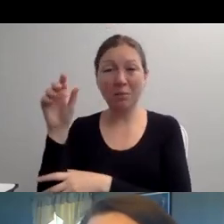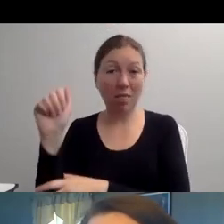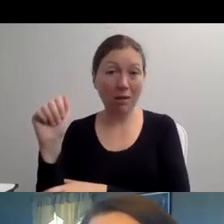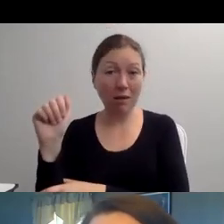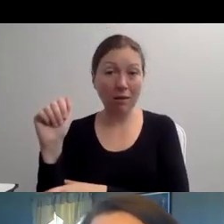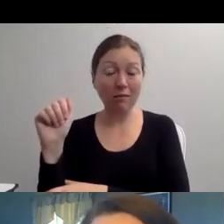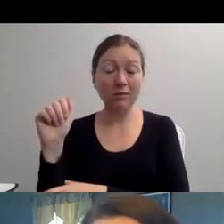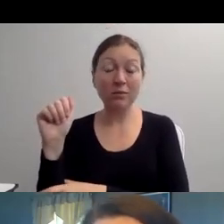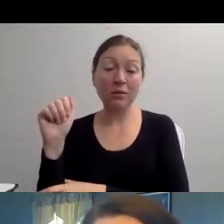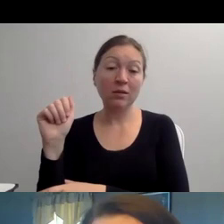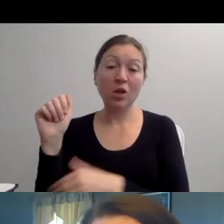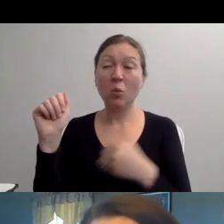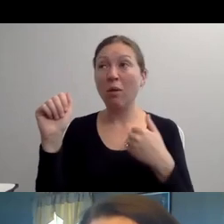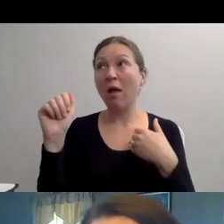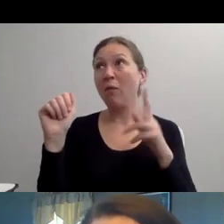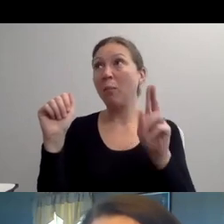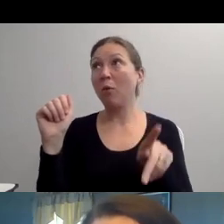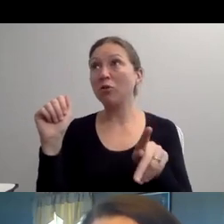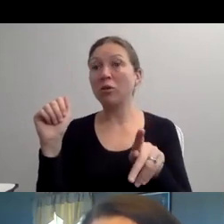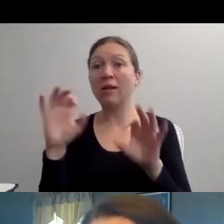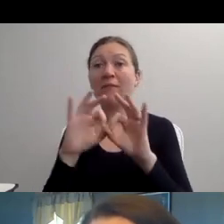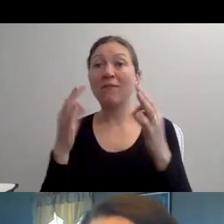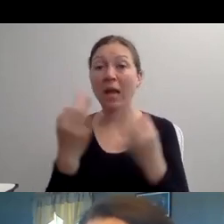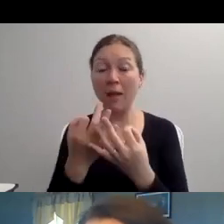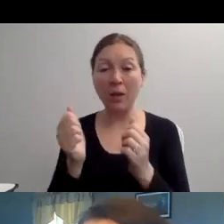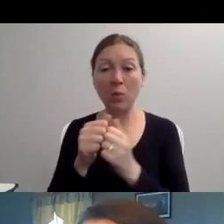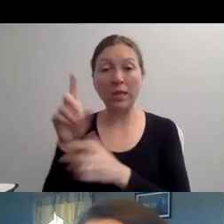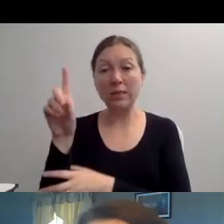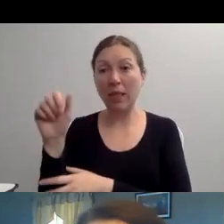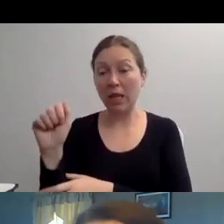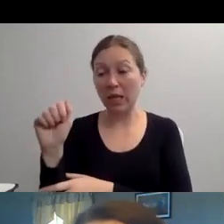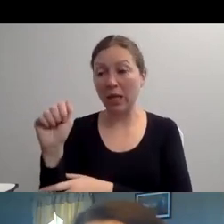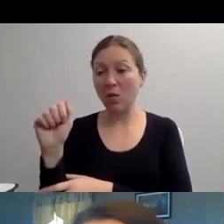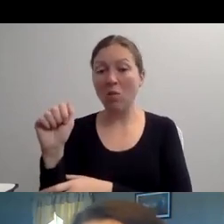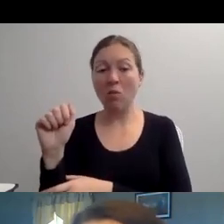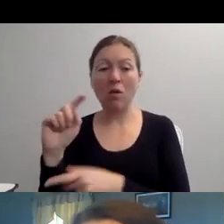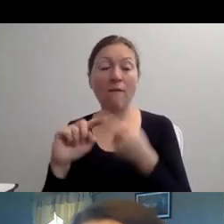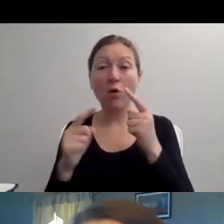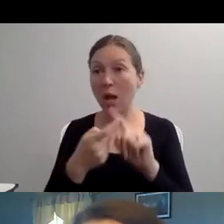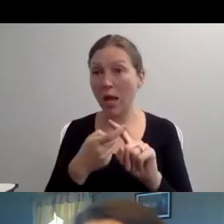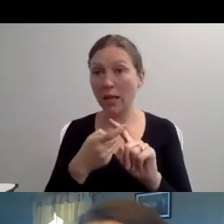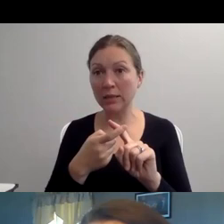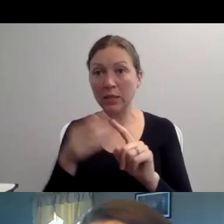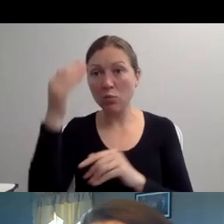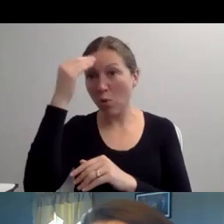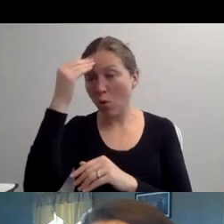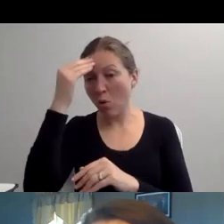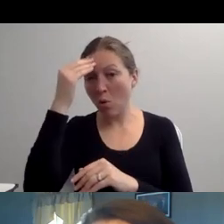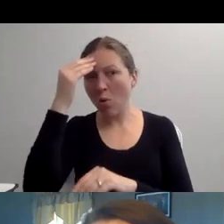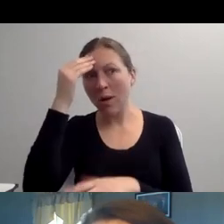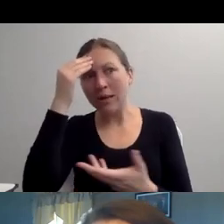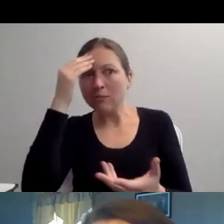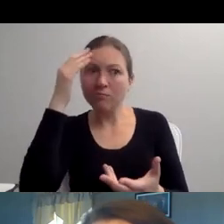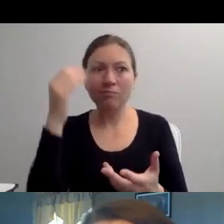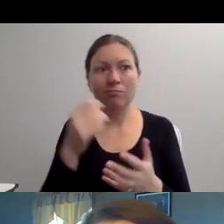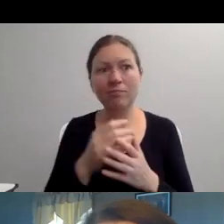SO TO REPHRASE THE QUESTION, HOW DO WE REDIRECT PEOPLE WHO FEEL THAT PEOPLE WITH DISABILITIES